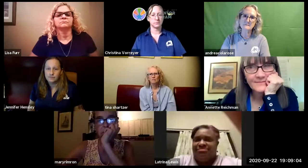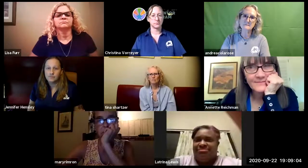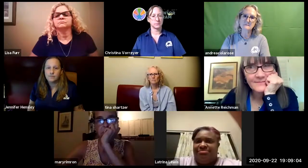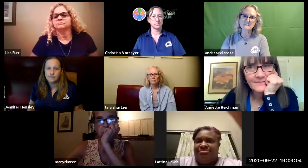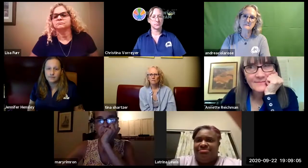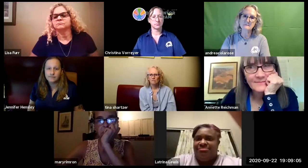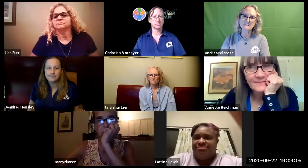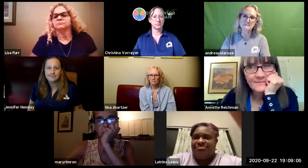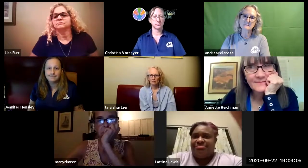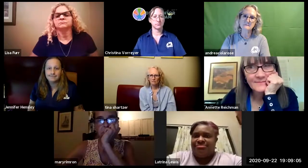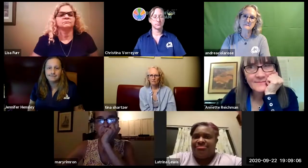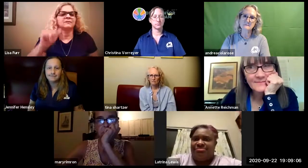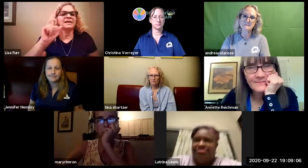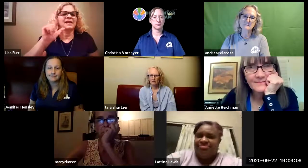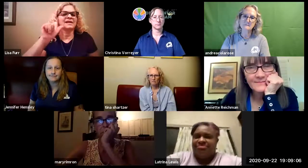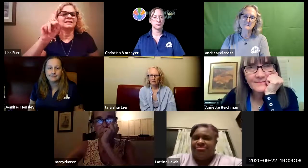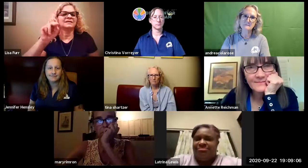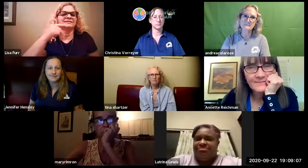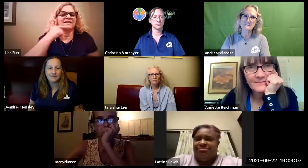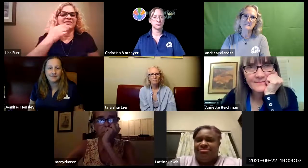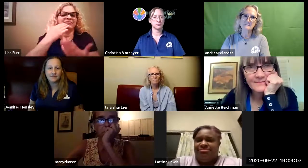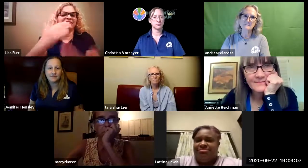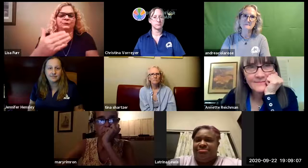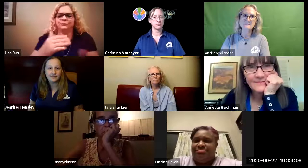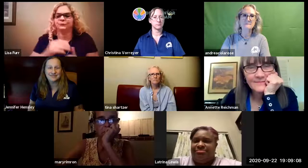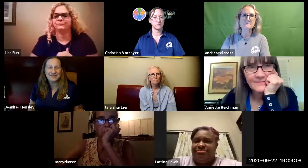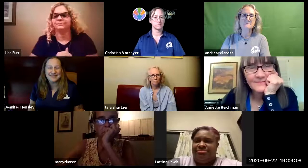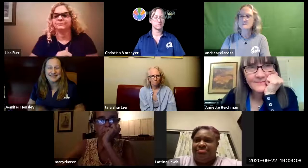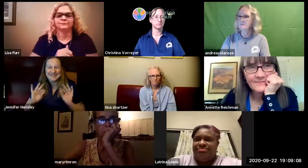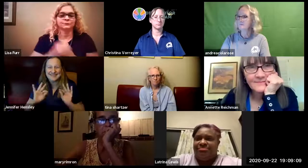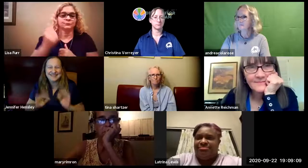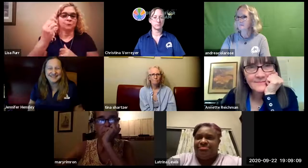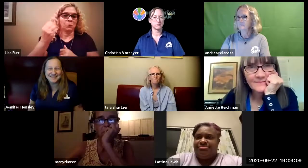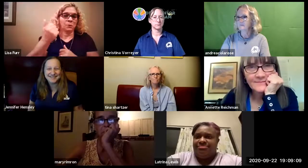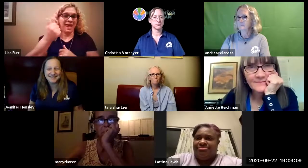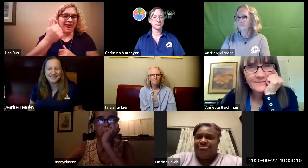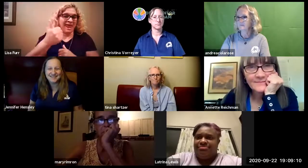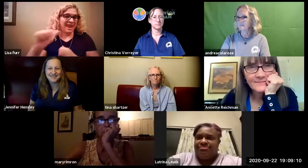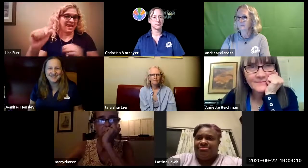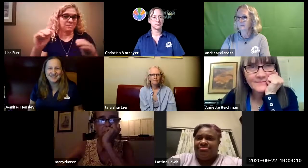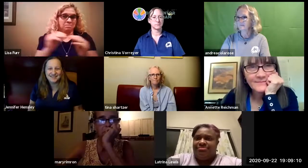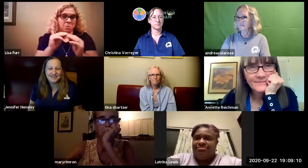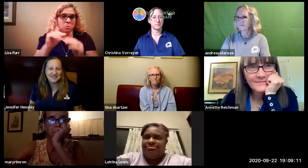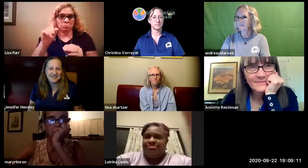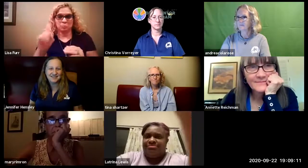accessible to hearing families and alan said thank you